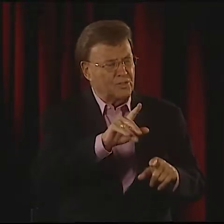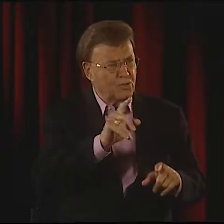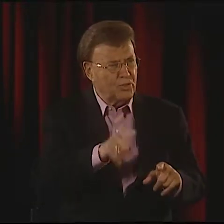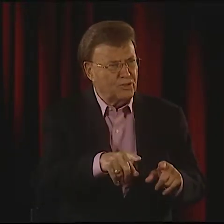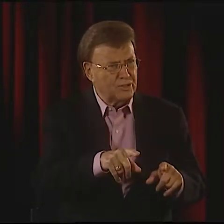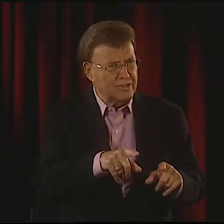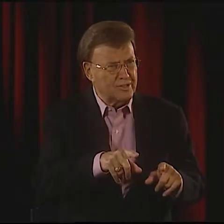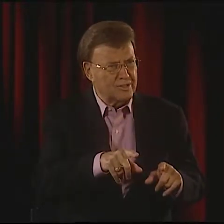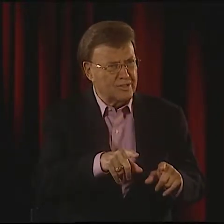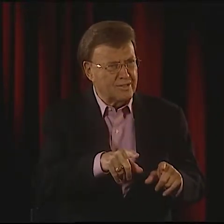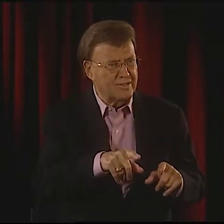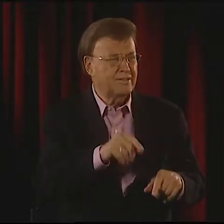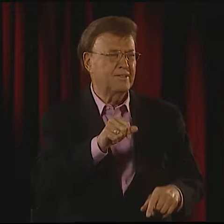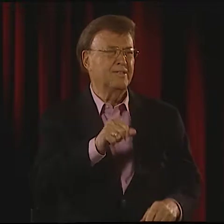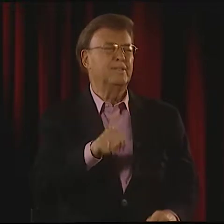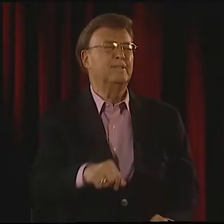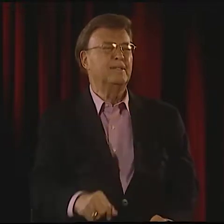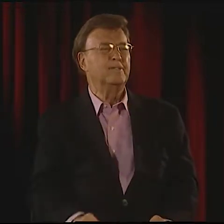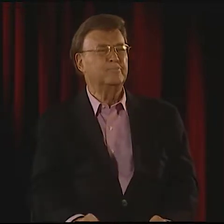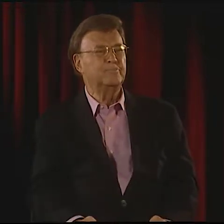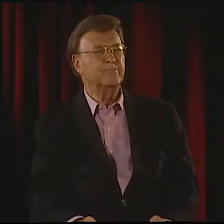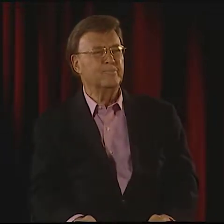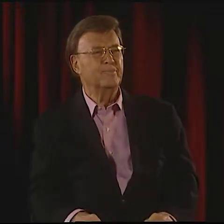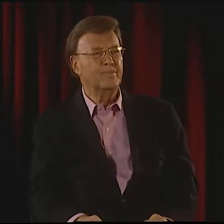DOES THAT ANSWER YOUR QUESTION?